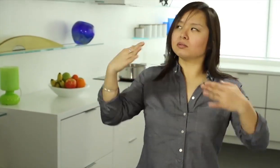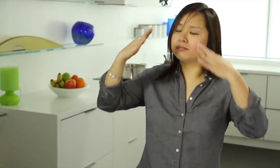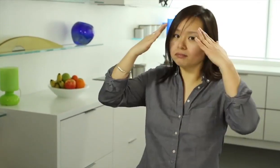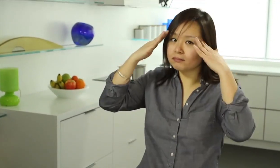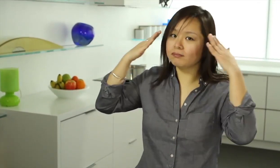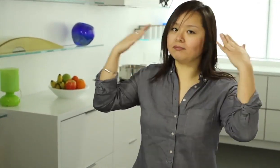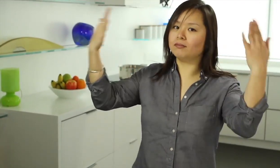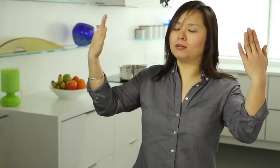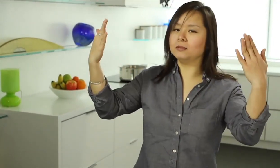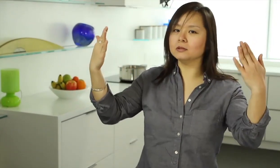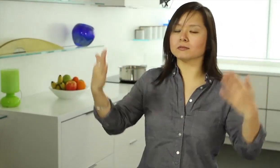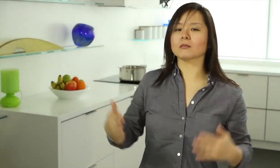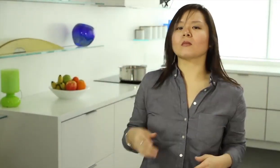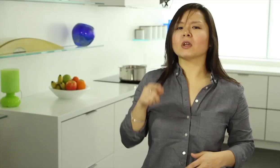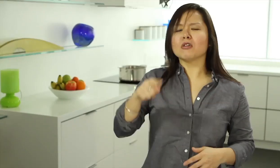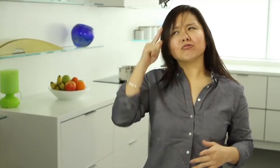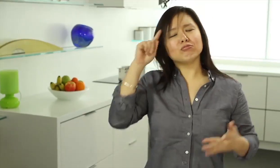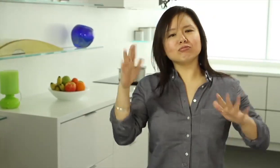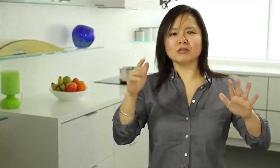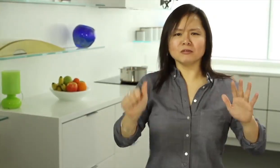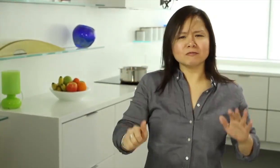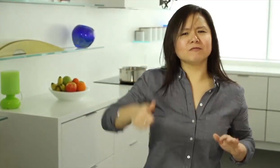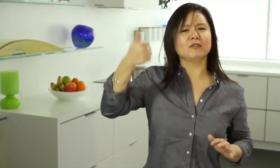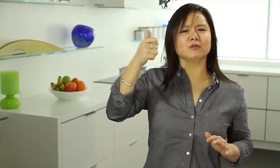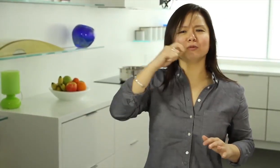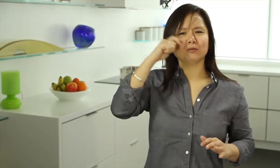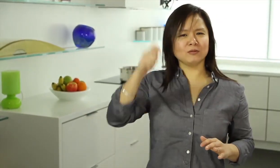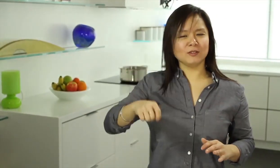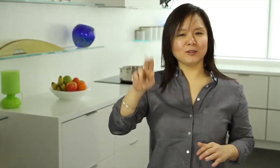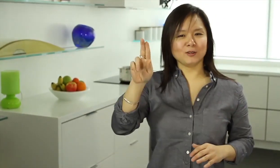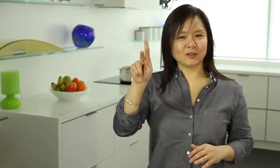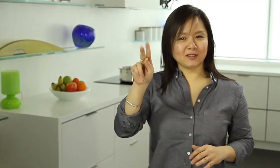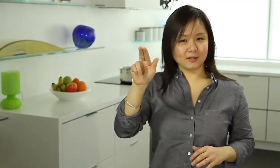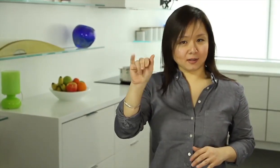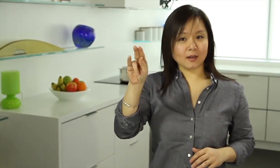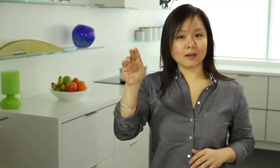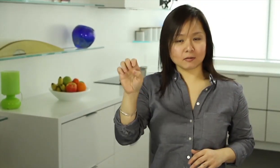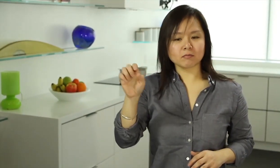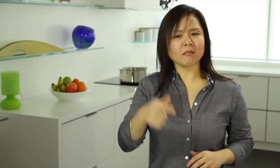and Central European countries. It is believed to have first started in Ukraine.